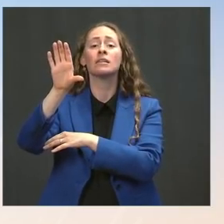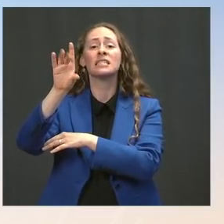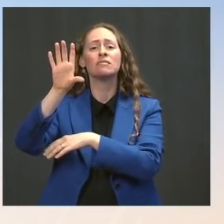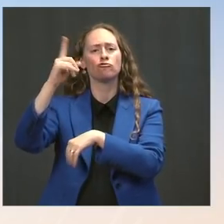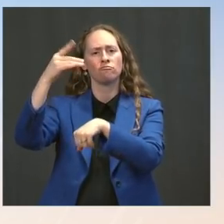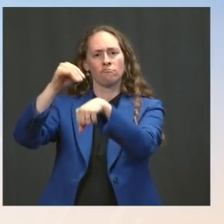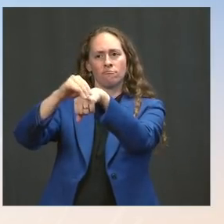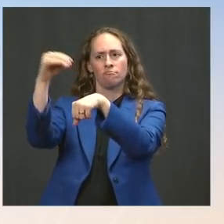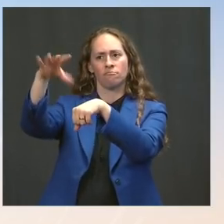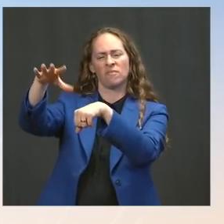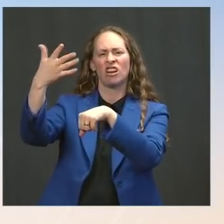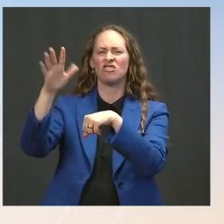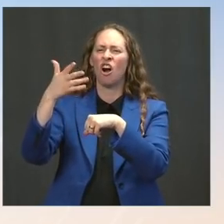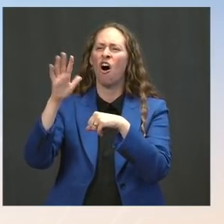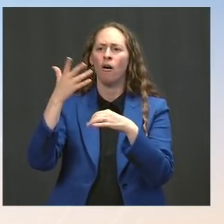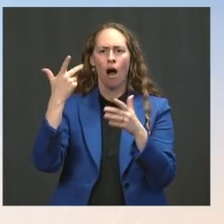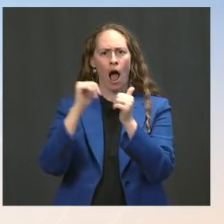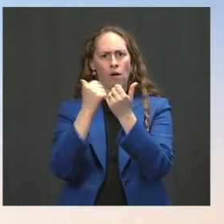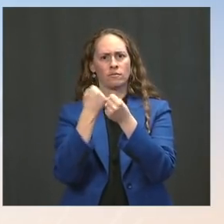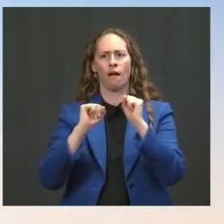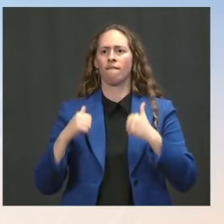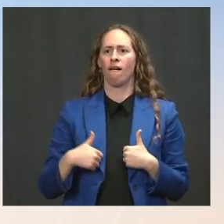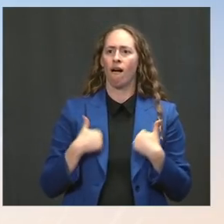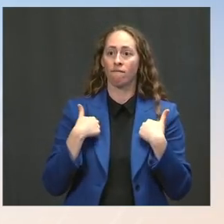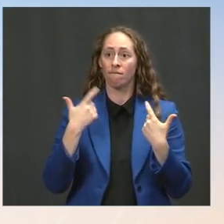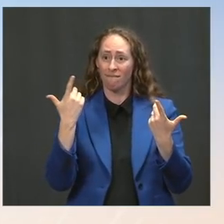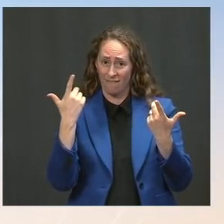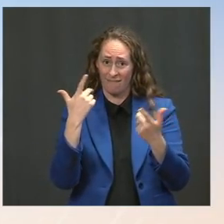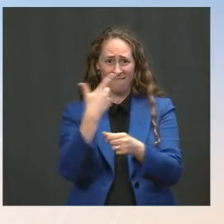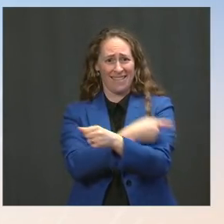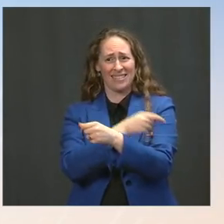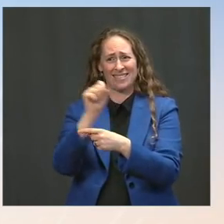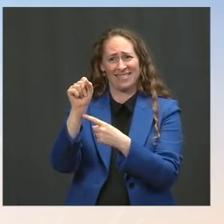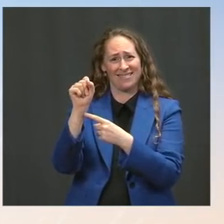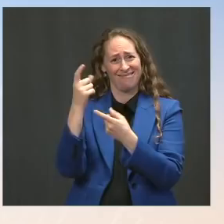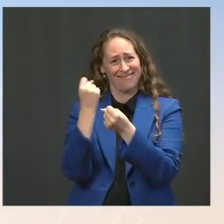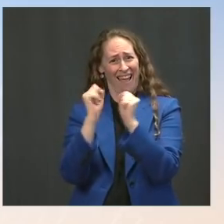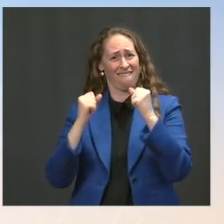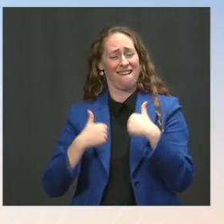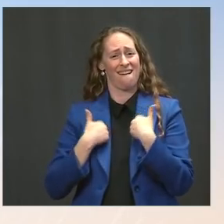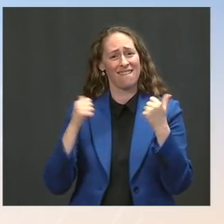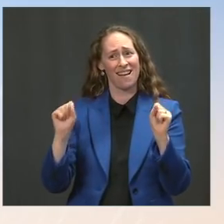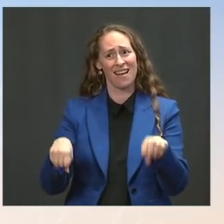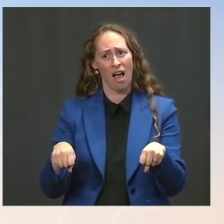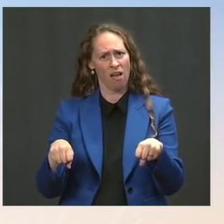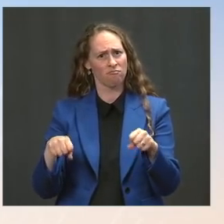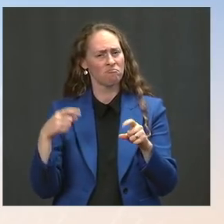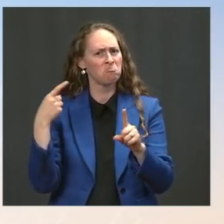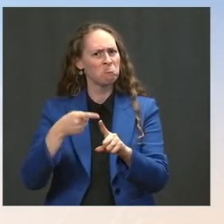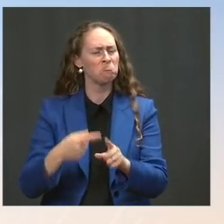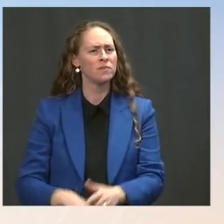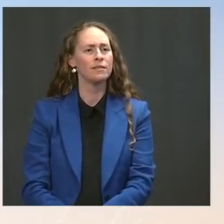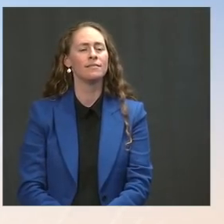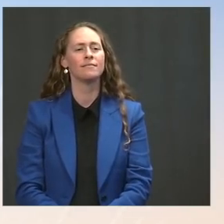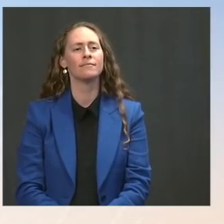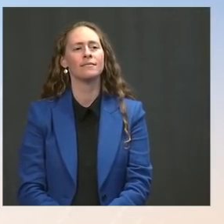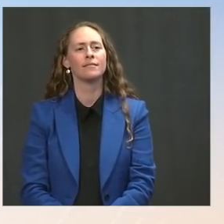Getting vaccinated can save people's lives. The Press: So, would it be fair to say that -- I guess my question is: Does the White House at all see itself standing up --